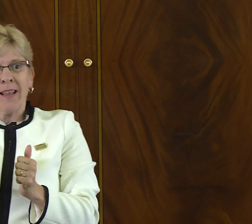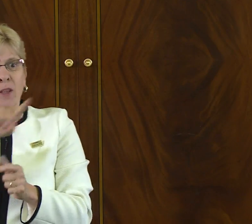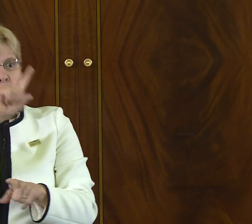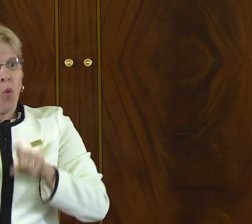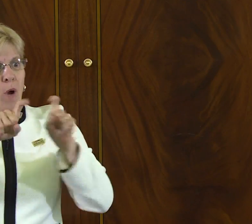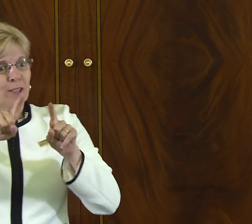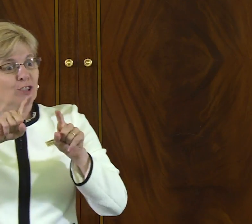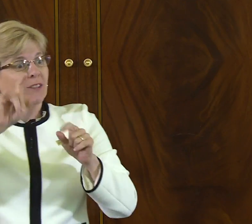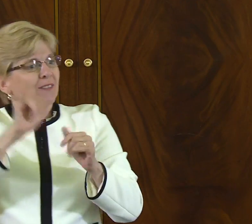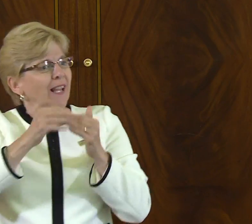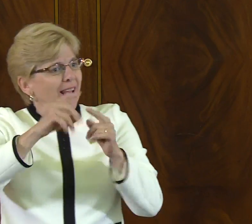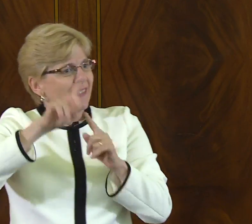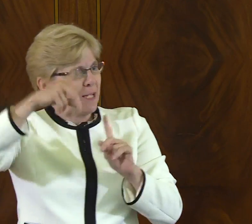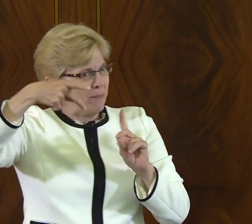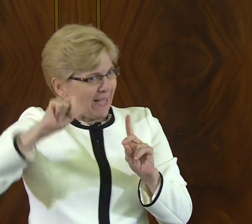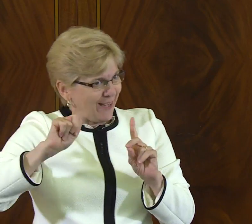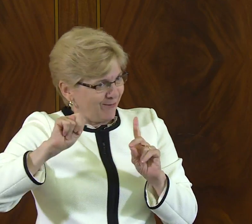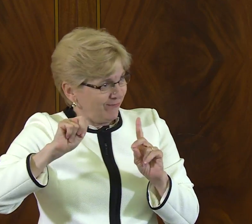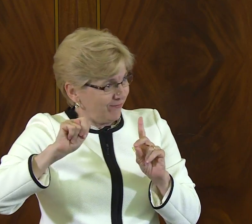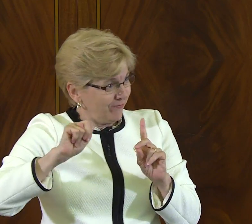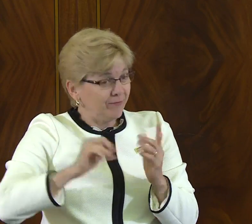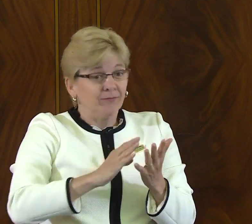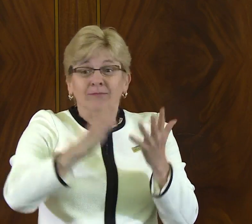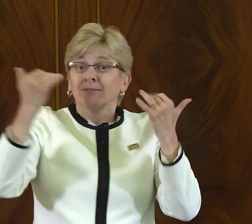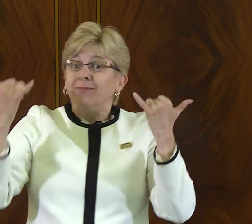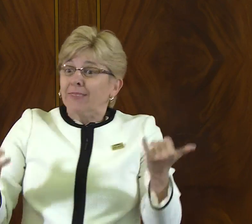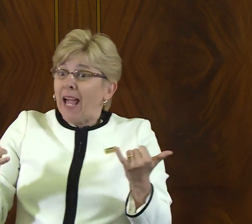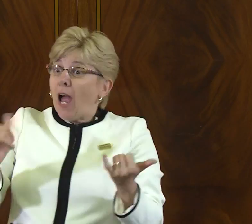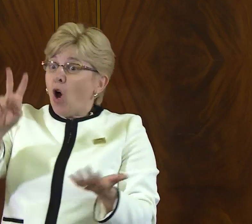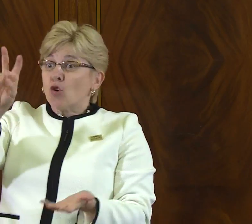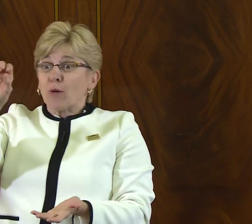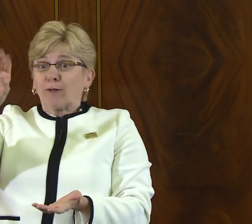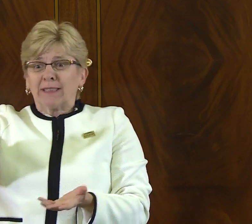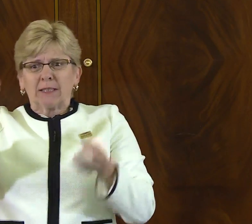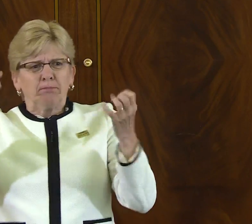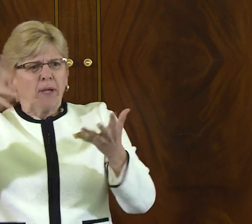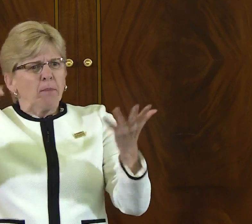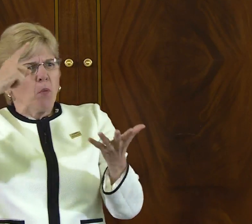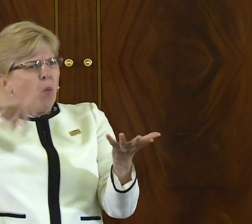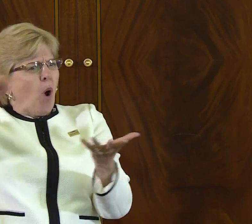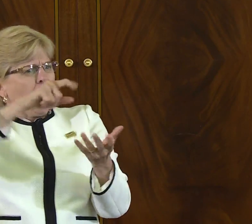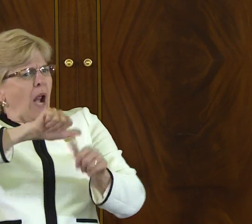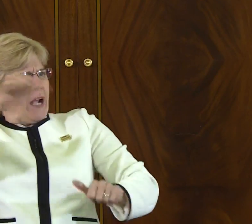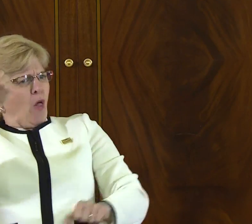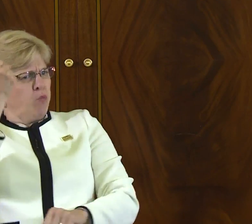within that larger majority culture, and then, of course, those questions led to the Deaf President Now protest